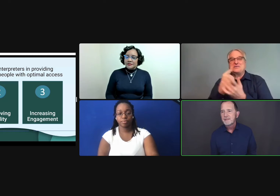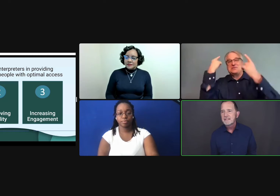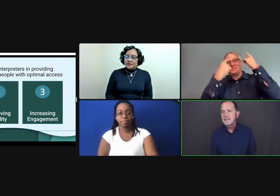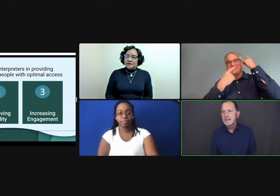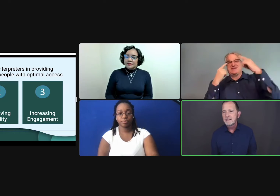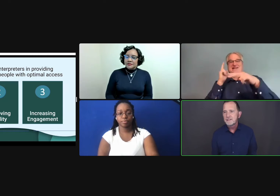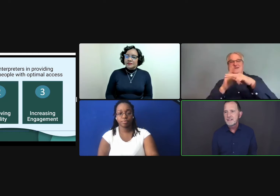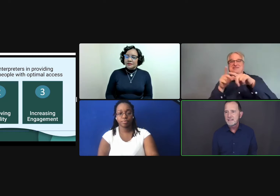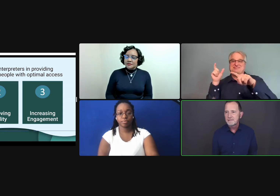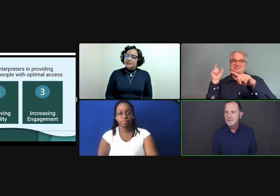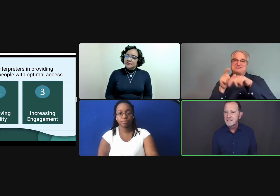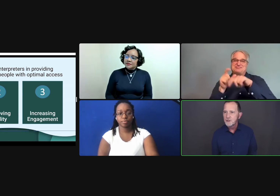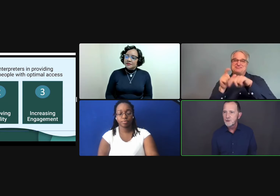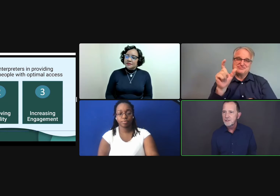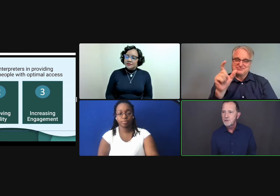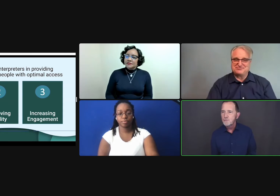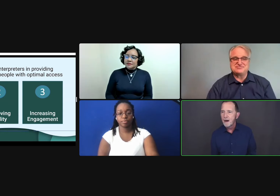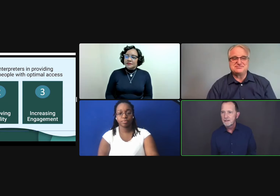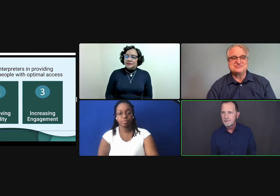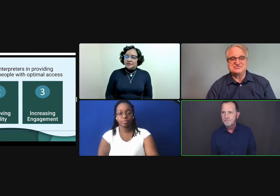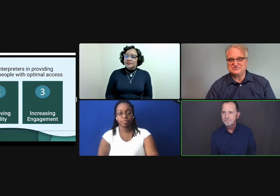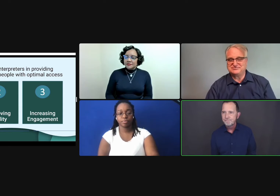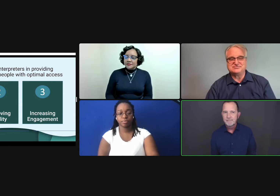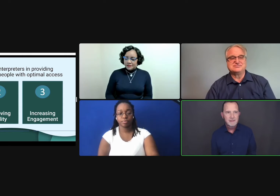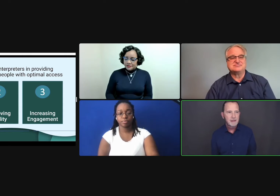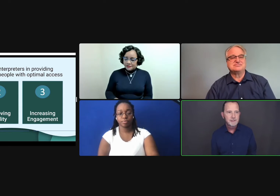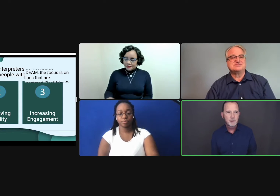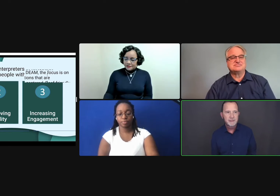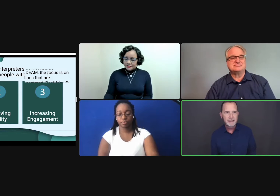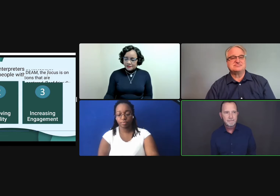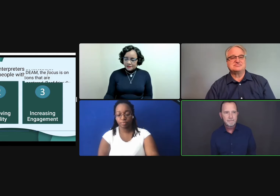This has led us to consider a new model of interpreting.